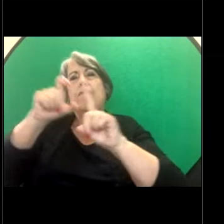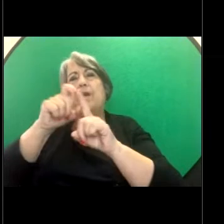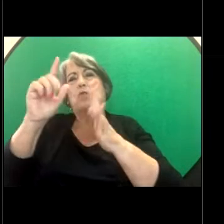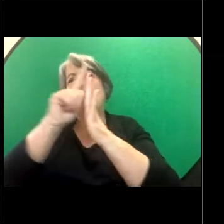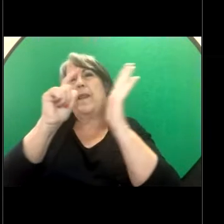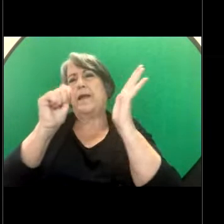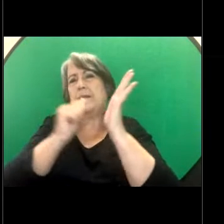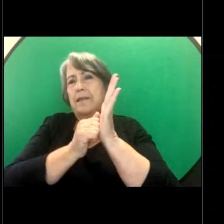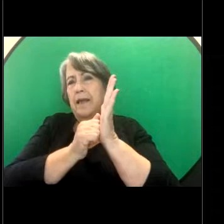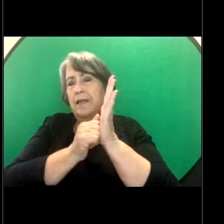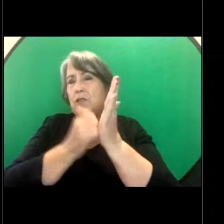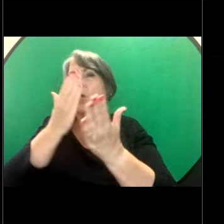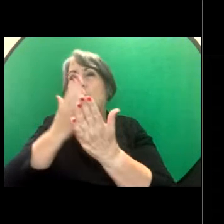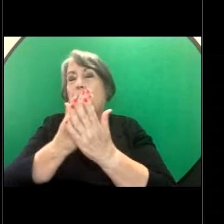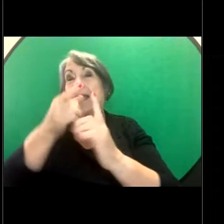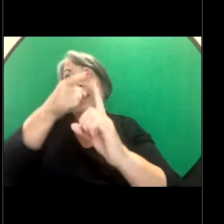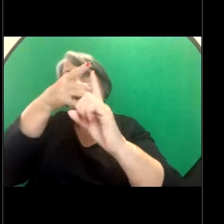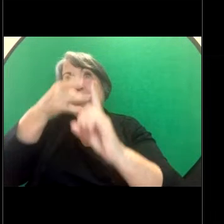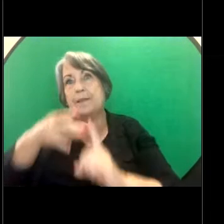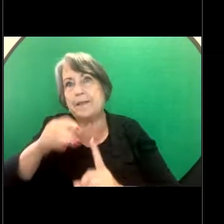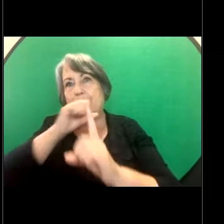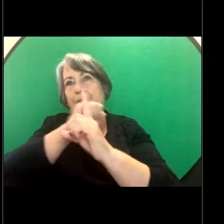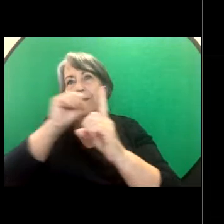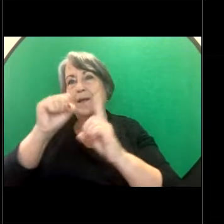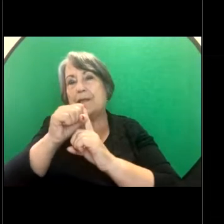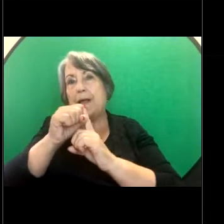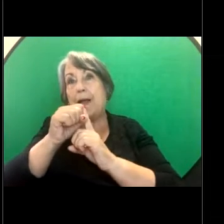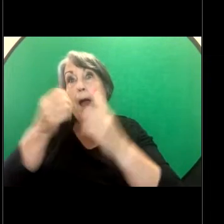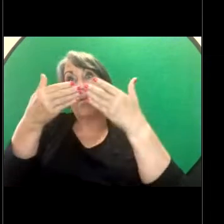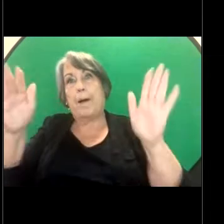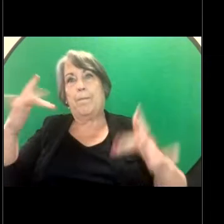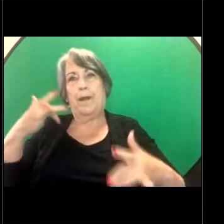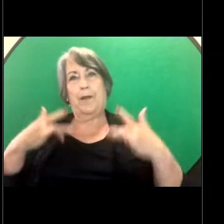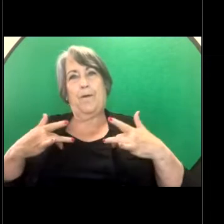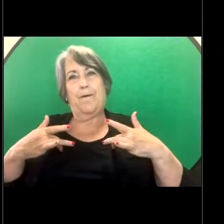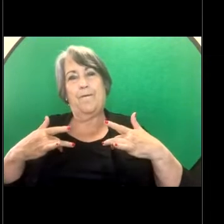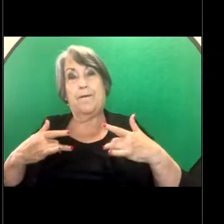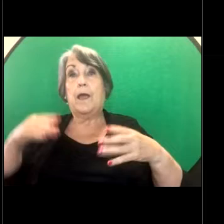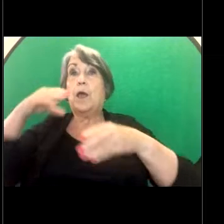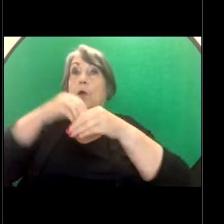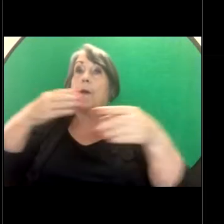in specific circumstances of public life, including employment, including pre-employment